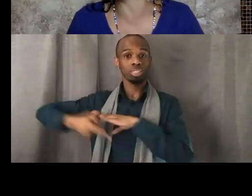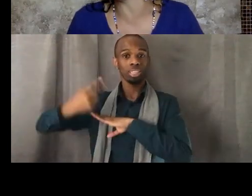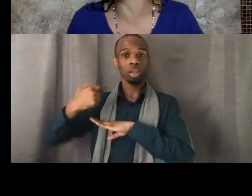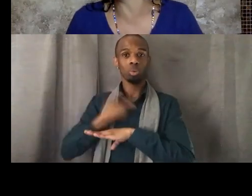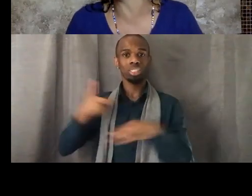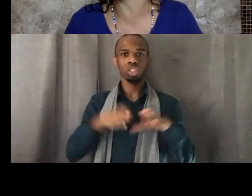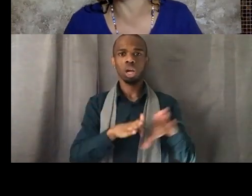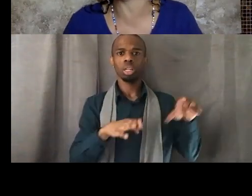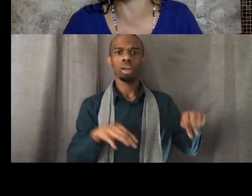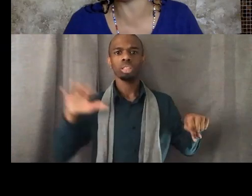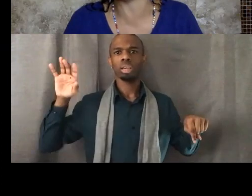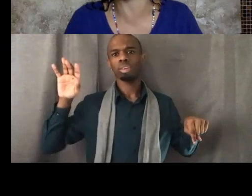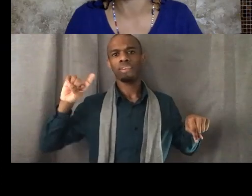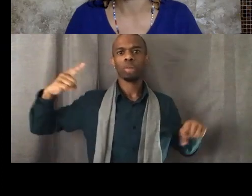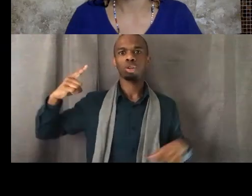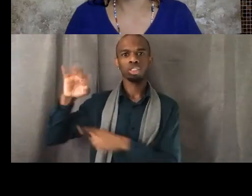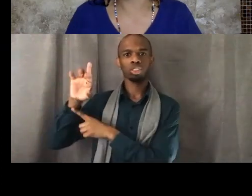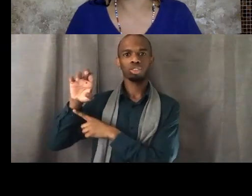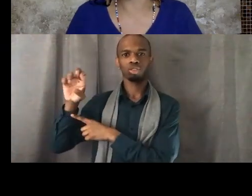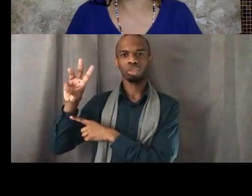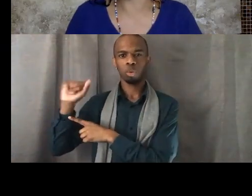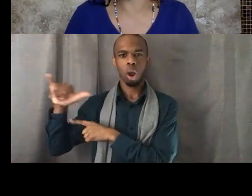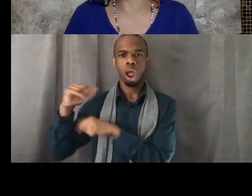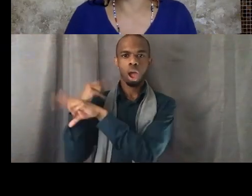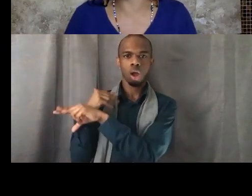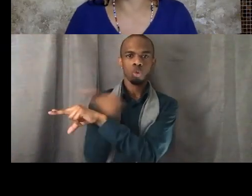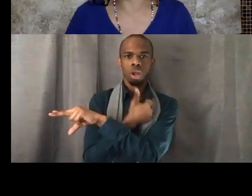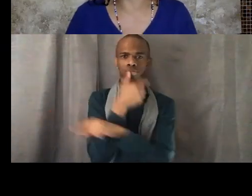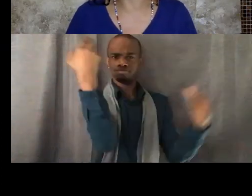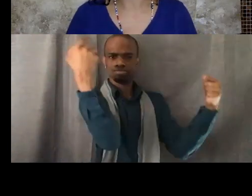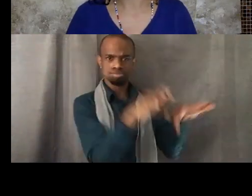the first freeway shut down of the Black Lives Matter era.